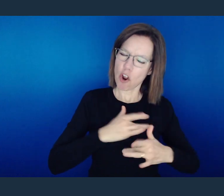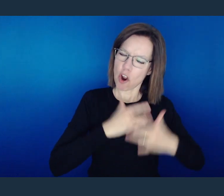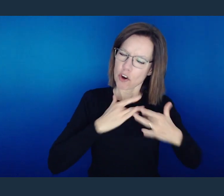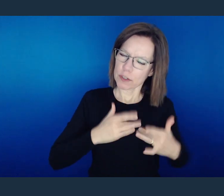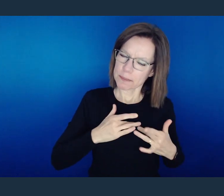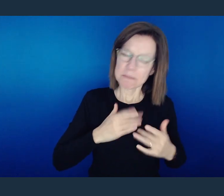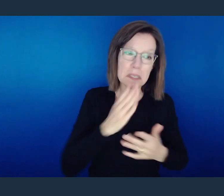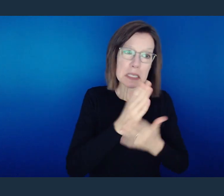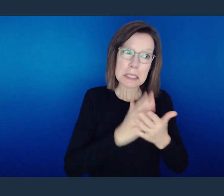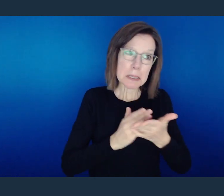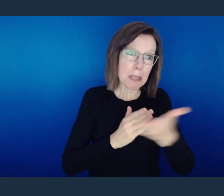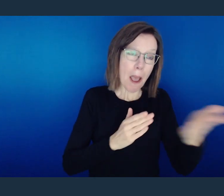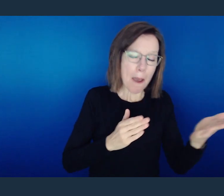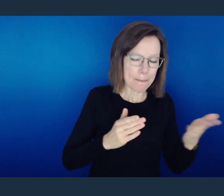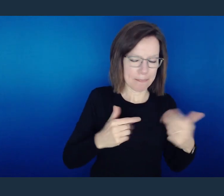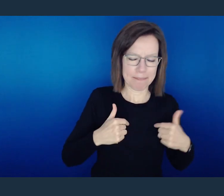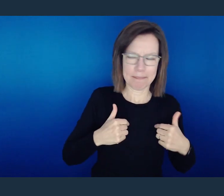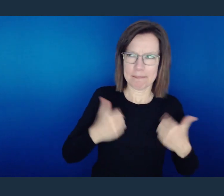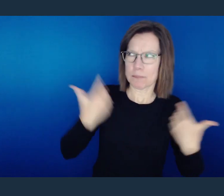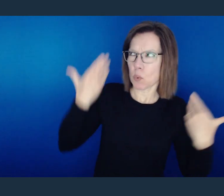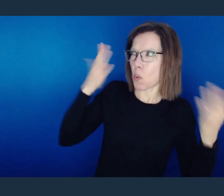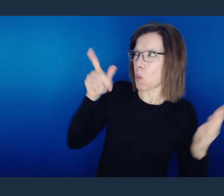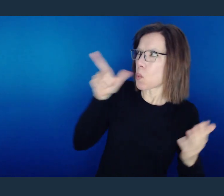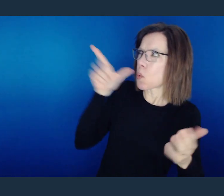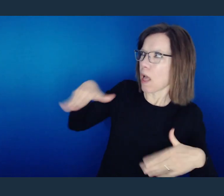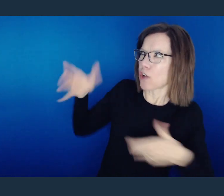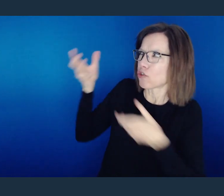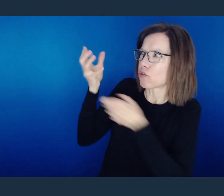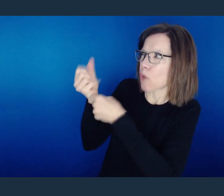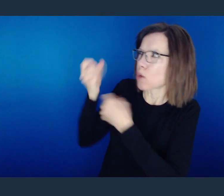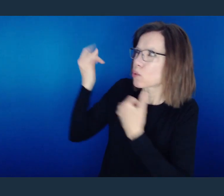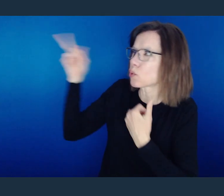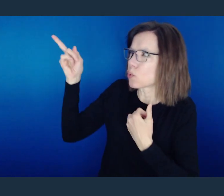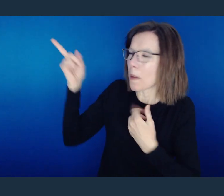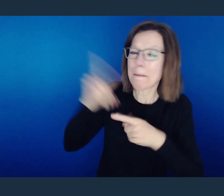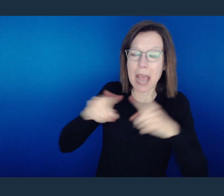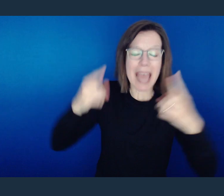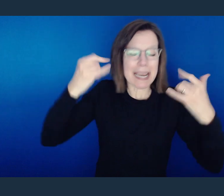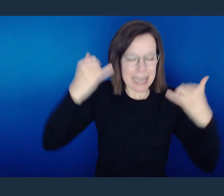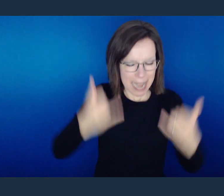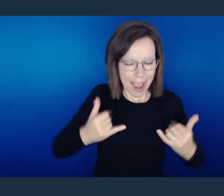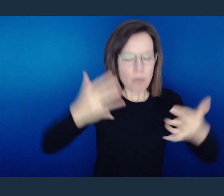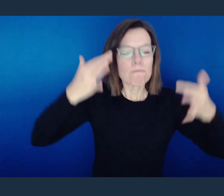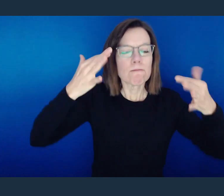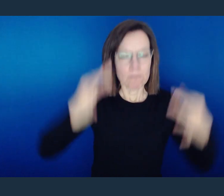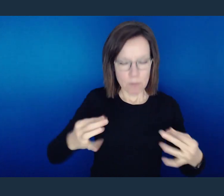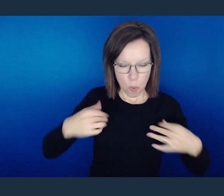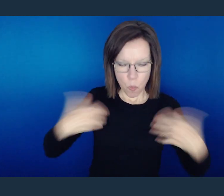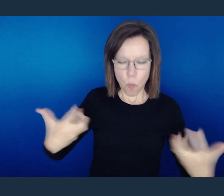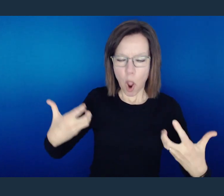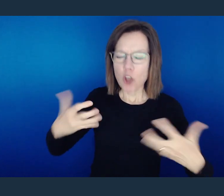For the unbeliever who desires now to believe, right in this moment is crying out to You,